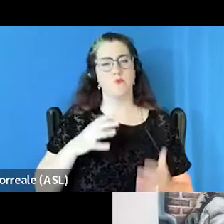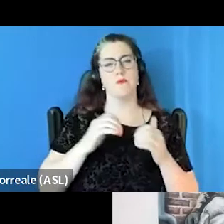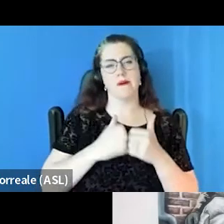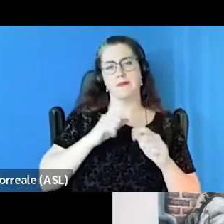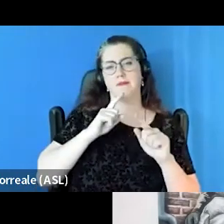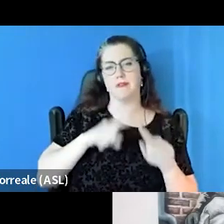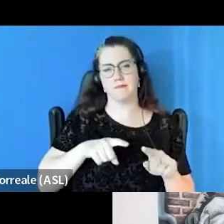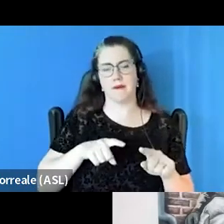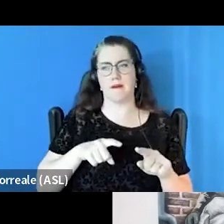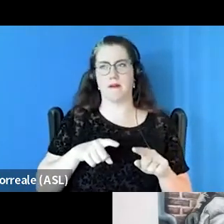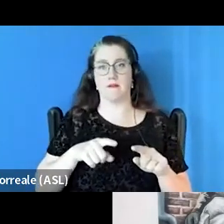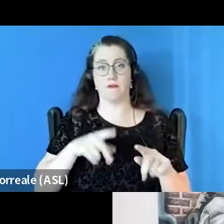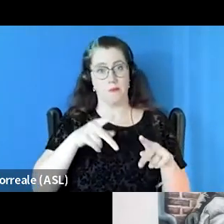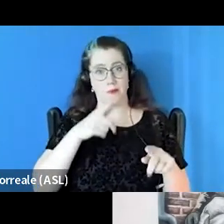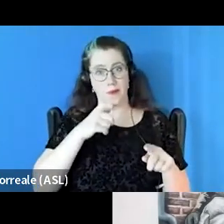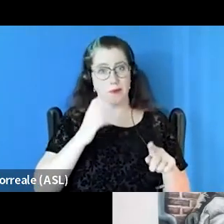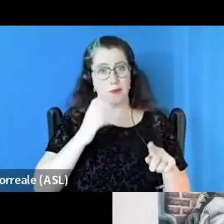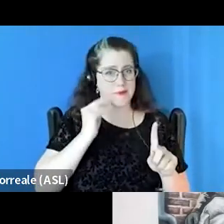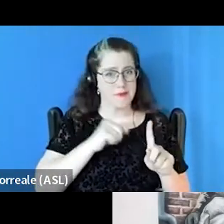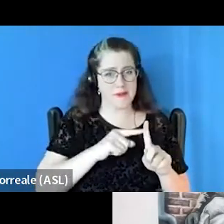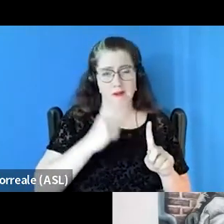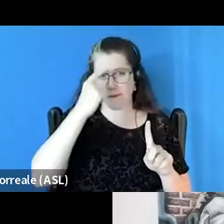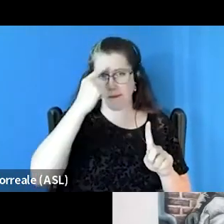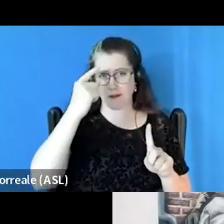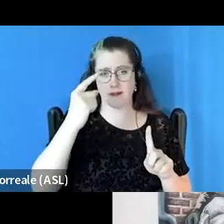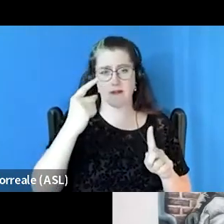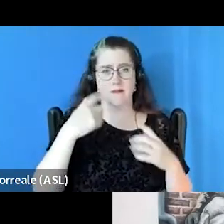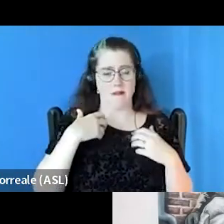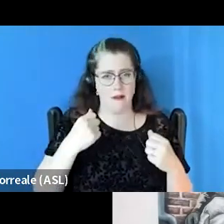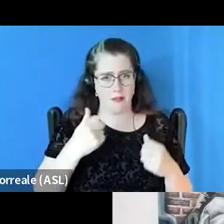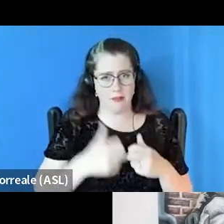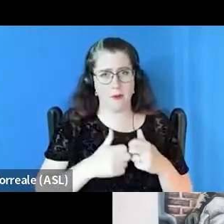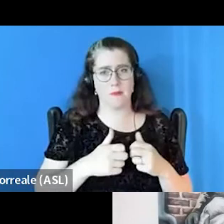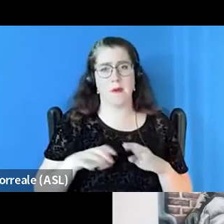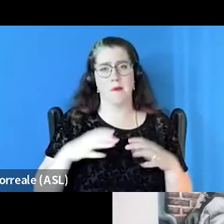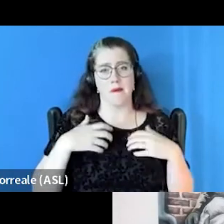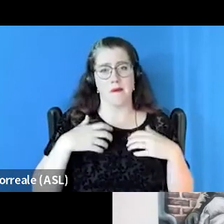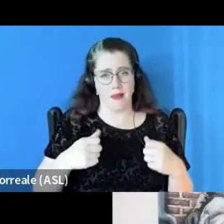with mental health and severe mental health and behavioral health issues on our streets,